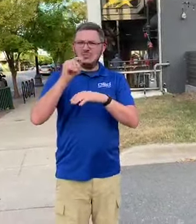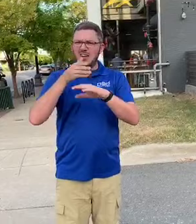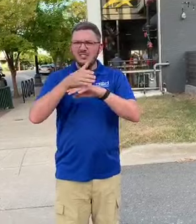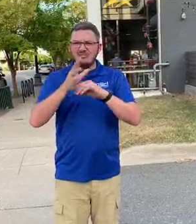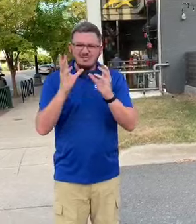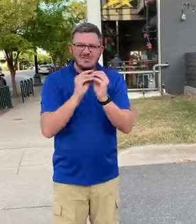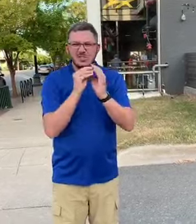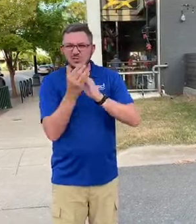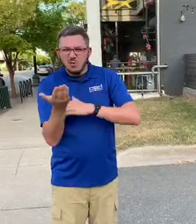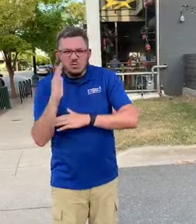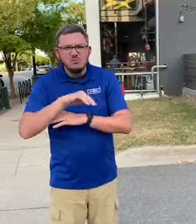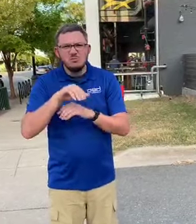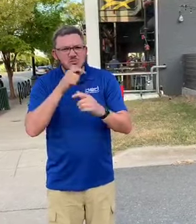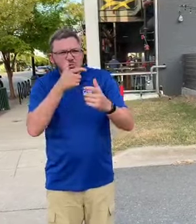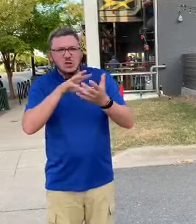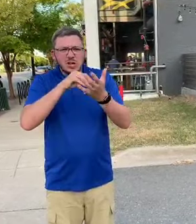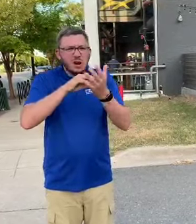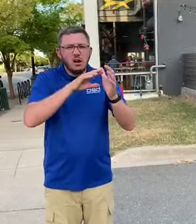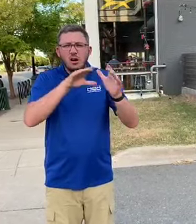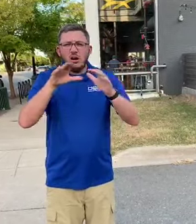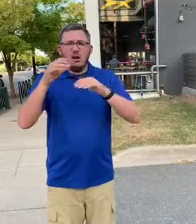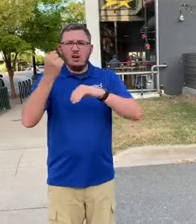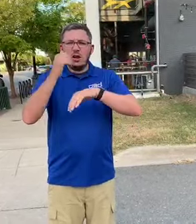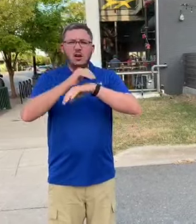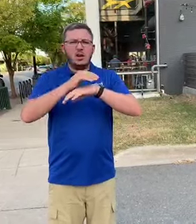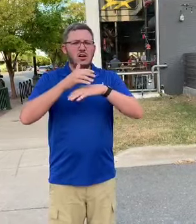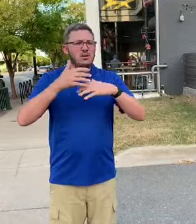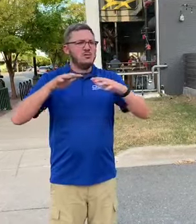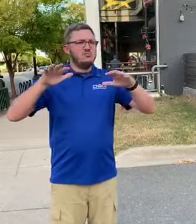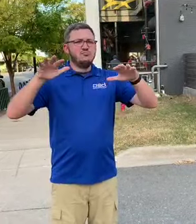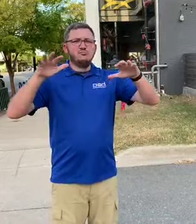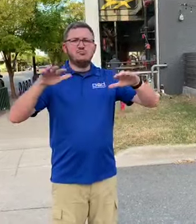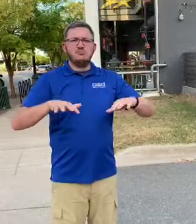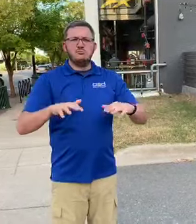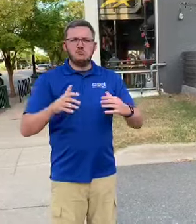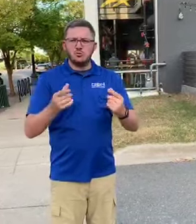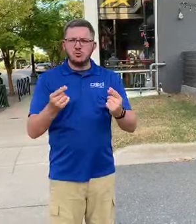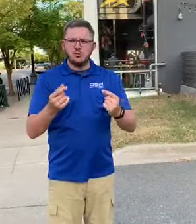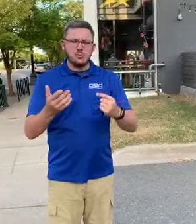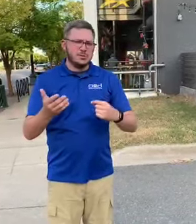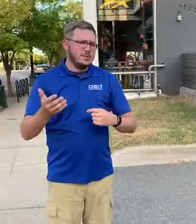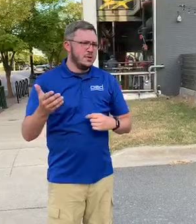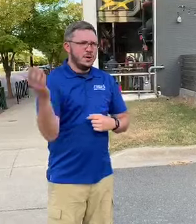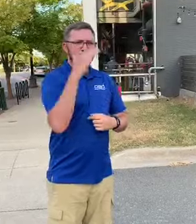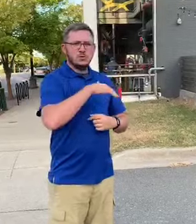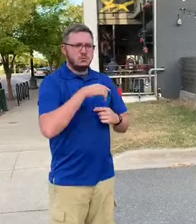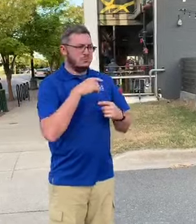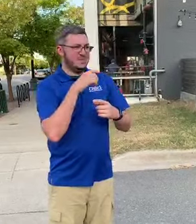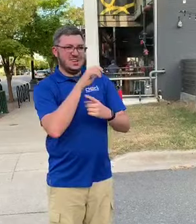After all the workshops, discussions, learning, and gaining knowledge about leadership -- you'll be ready to relax to have fun!